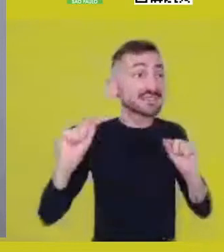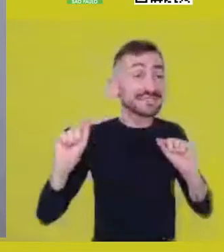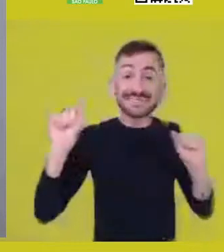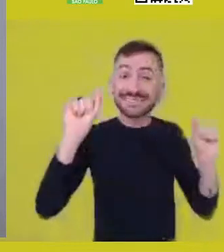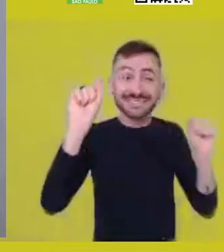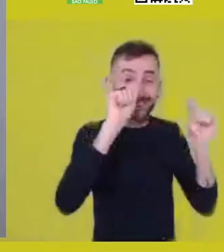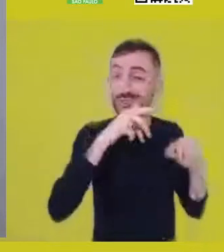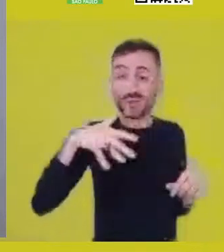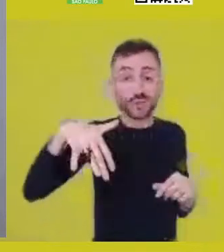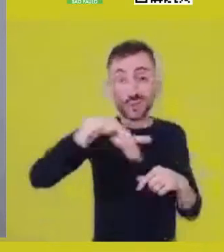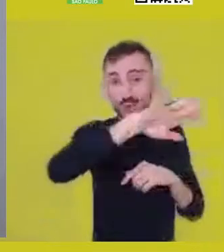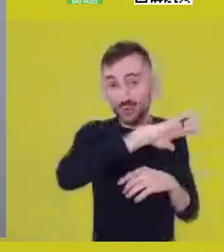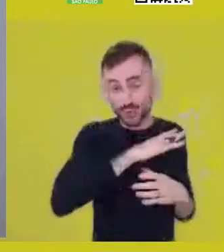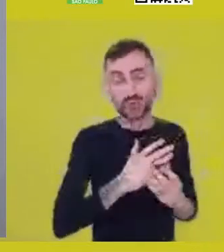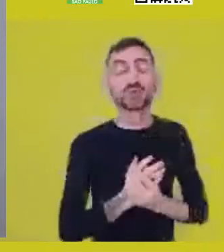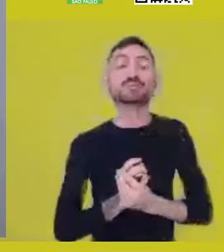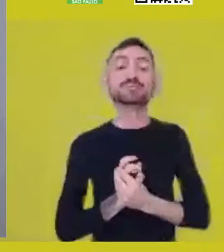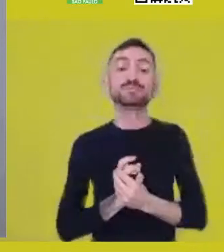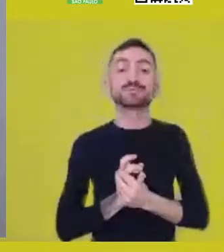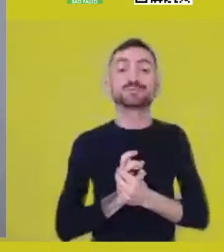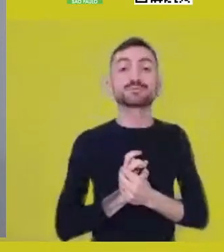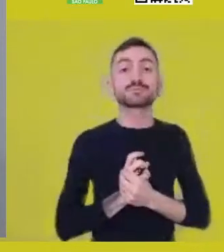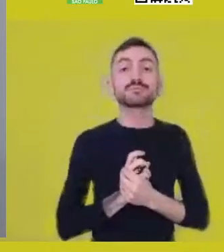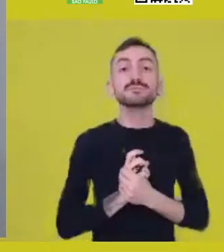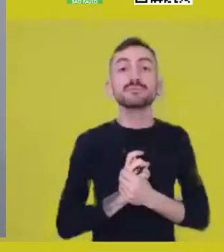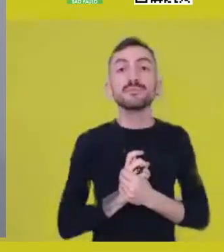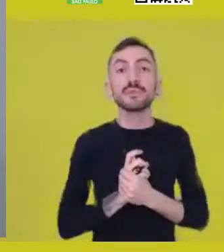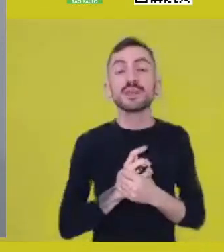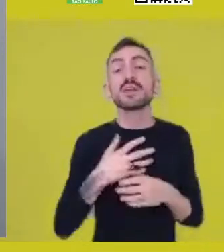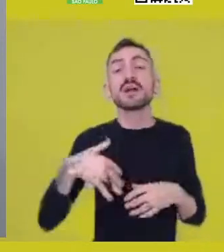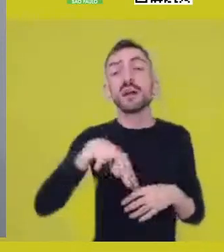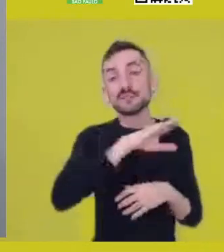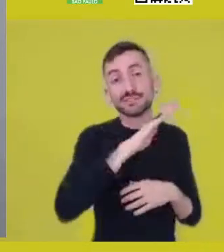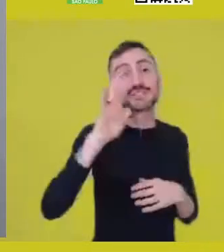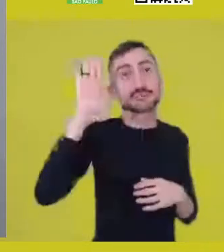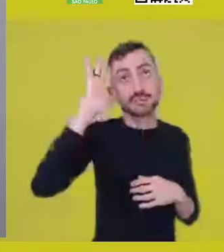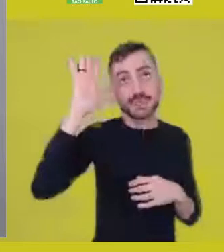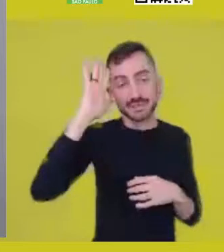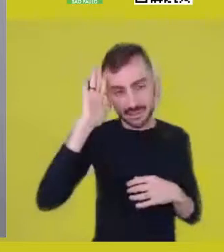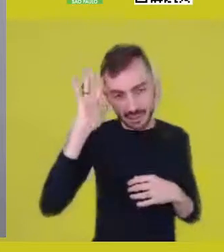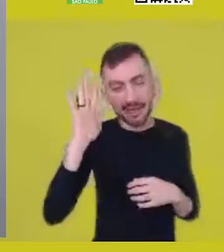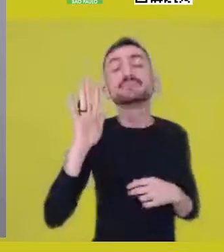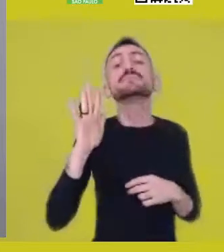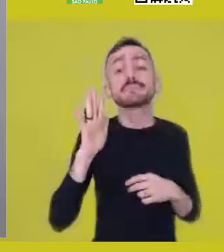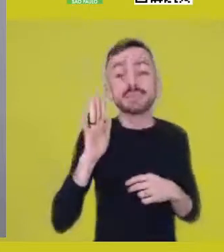it’s about thinking that these ontological entities